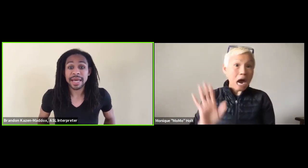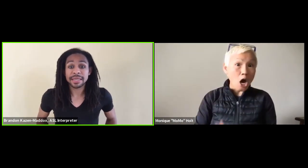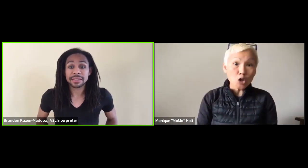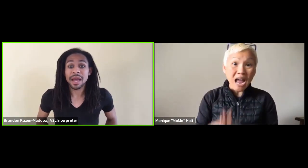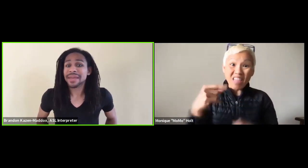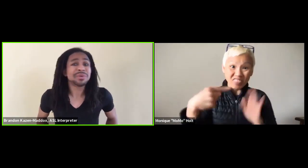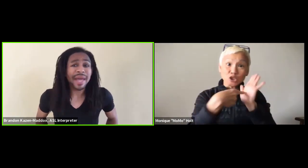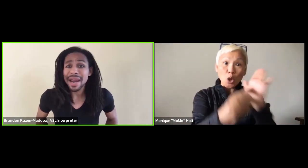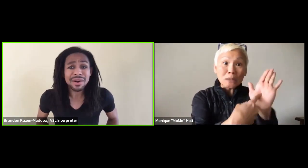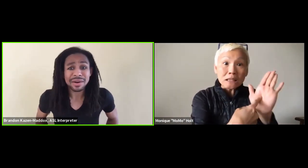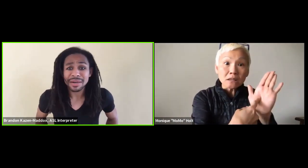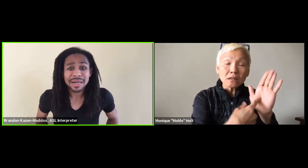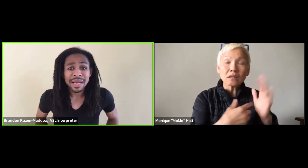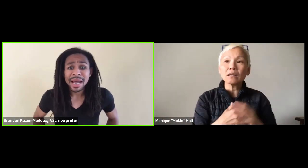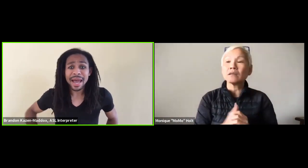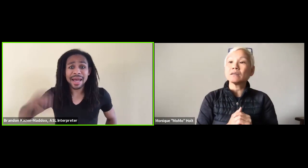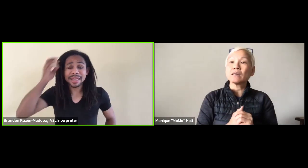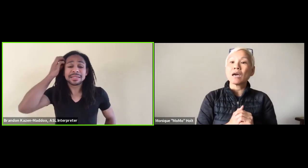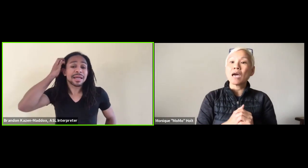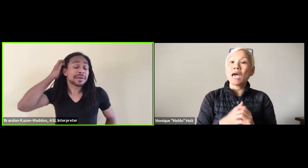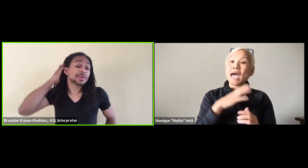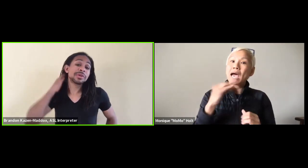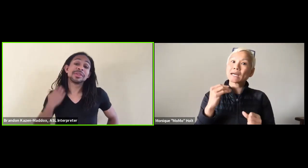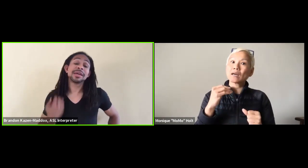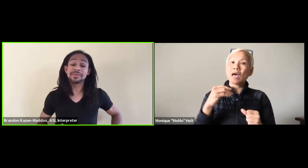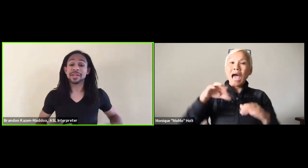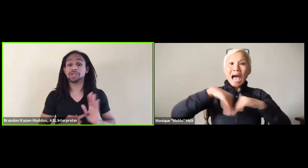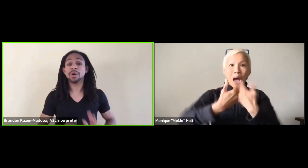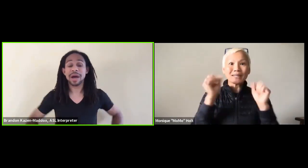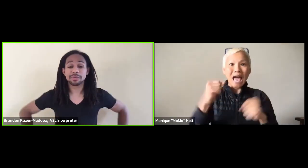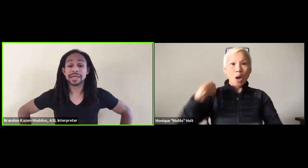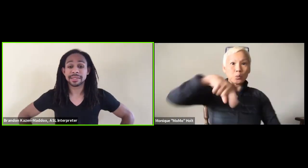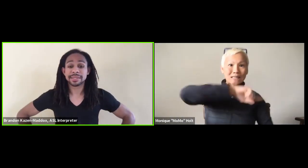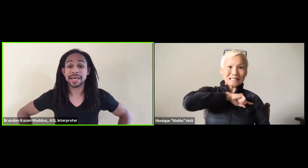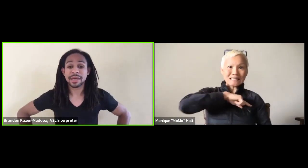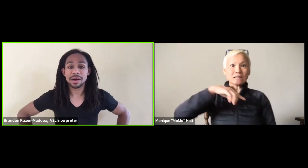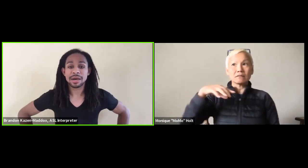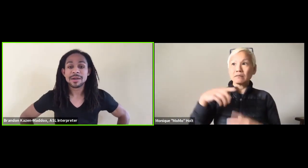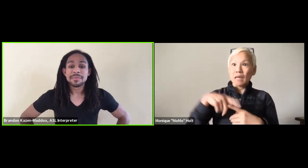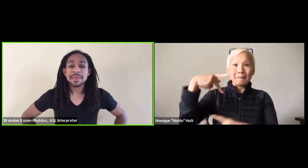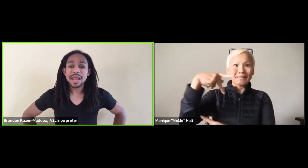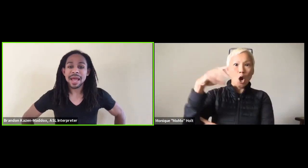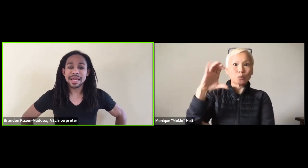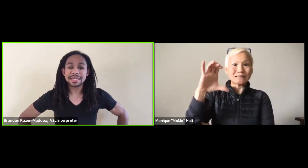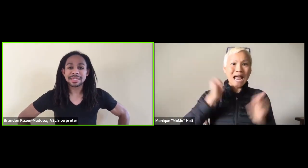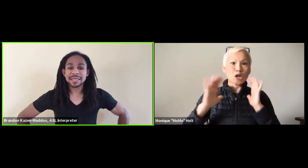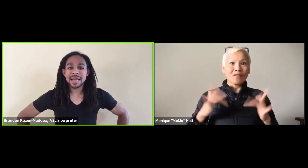in Oregon state, and they don't care! And they show how racist they are.